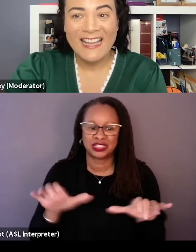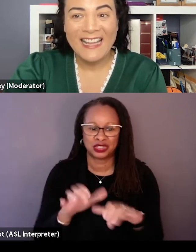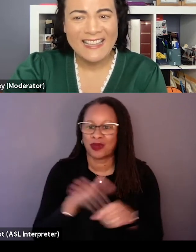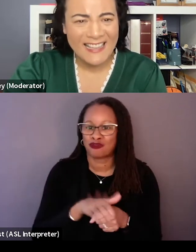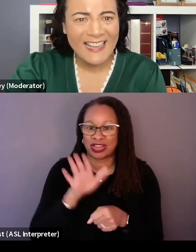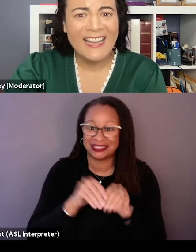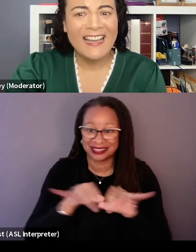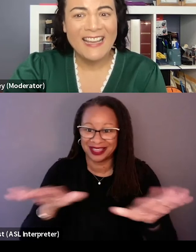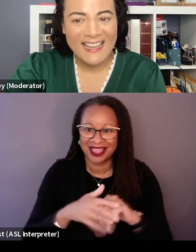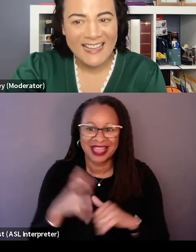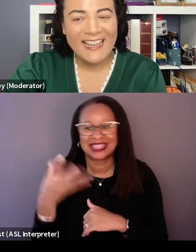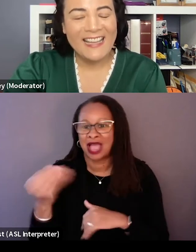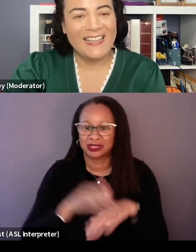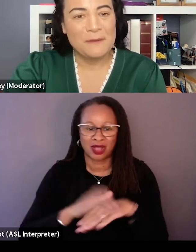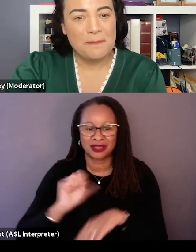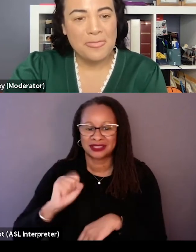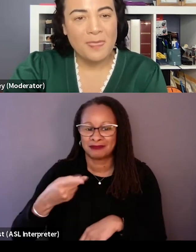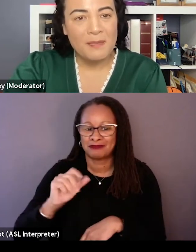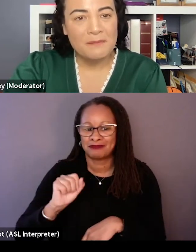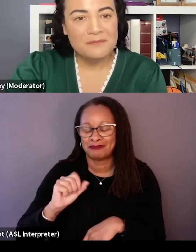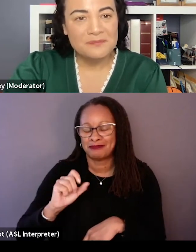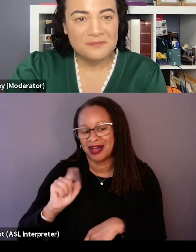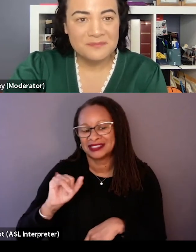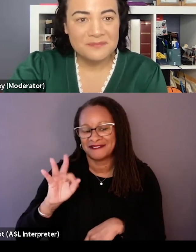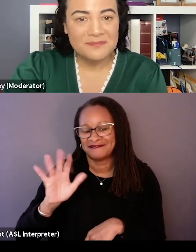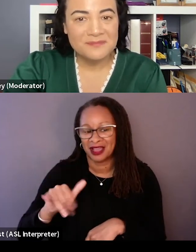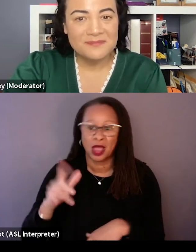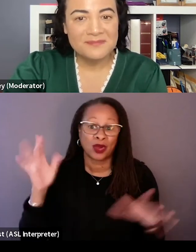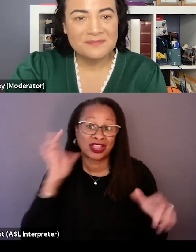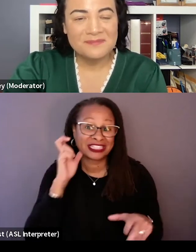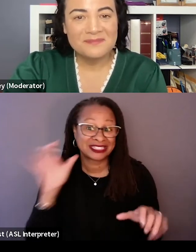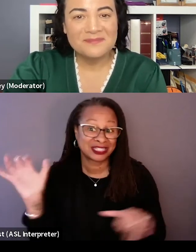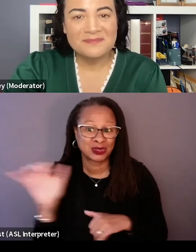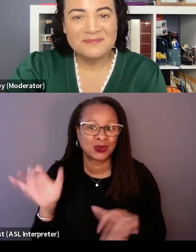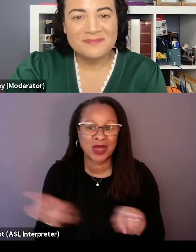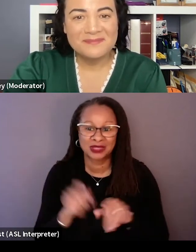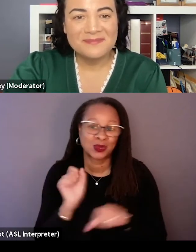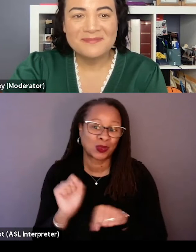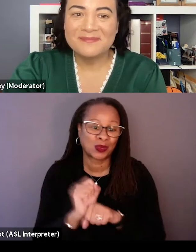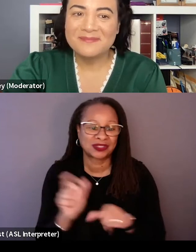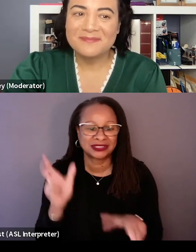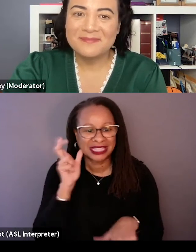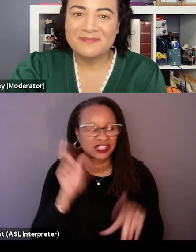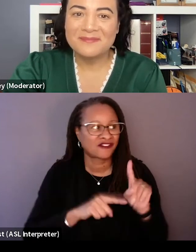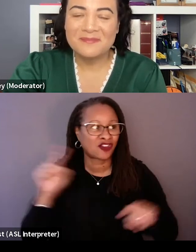I mean it's out there, it's on Spotify, but because we were all listening to them too and sort of seeing, listening to the variety of songs that were included